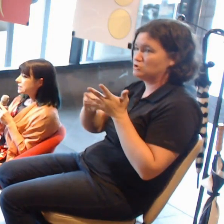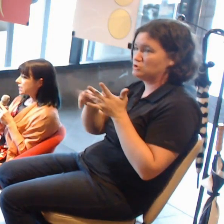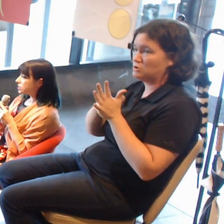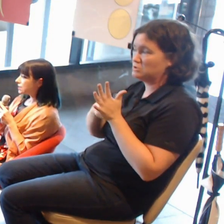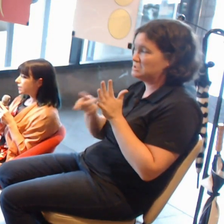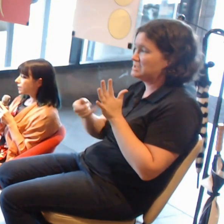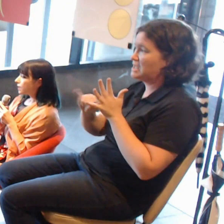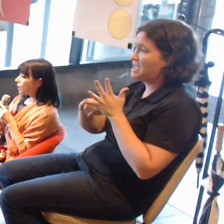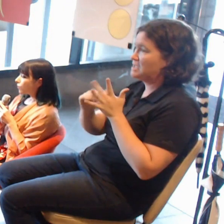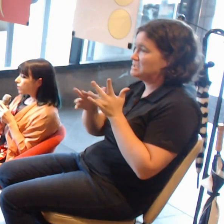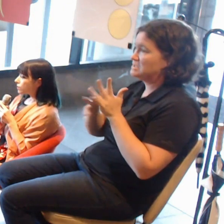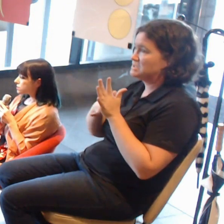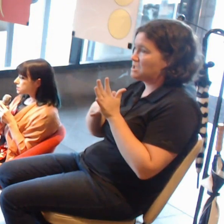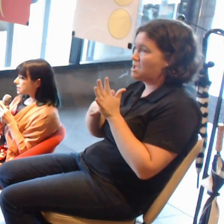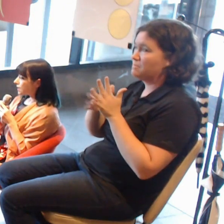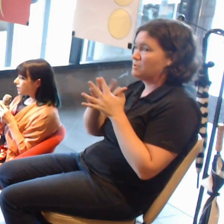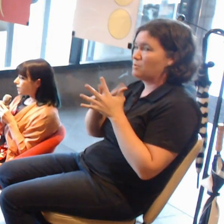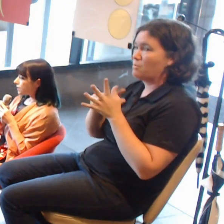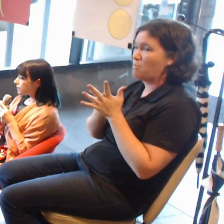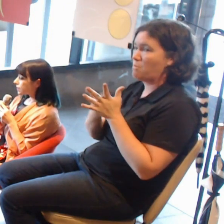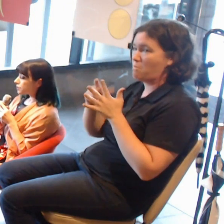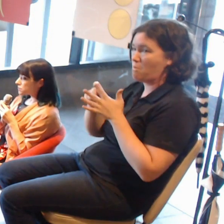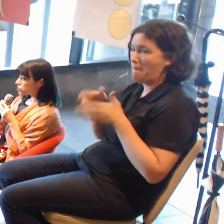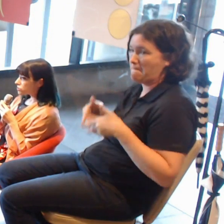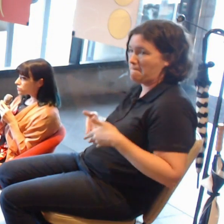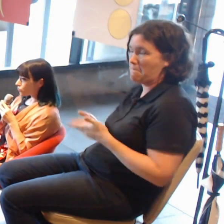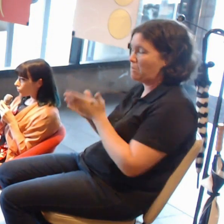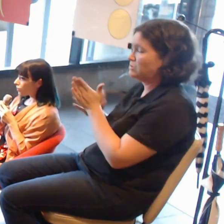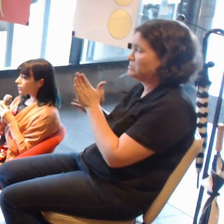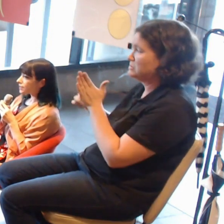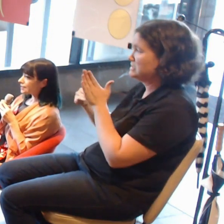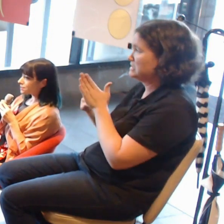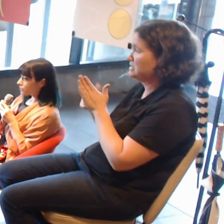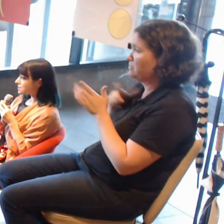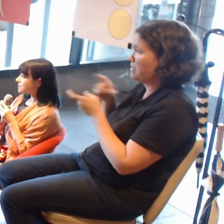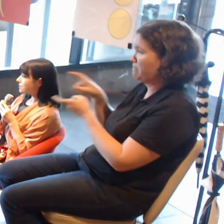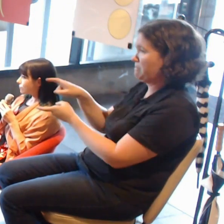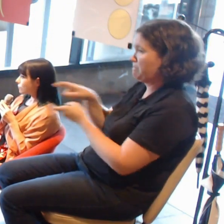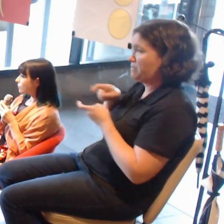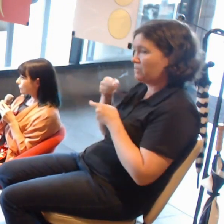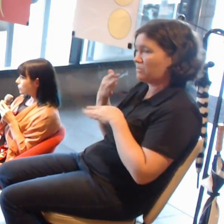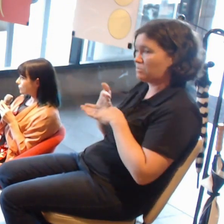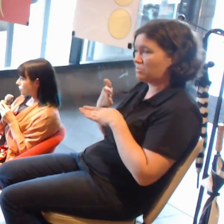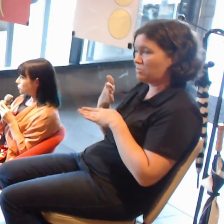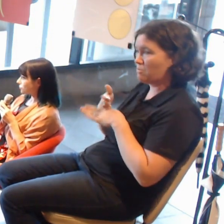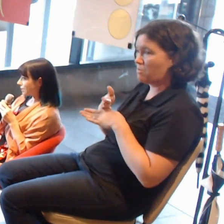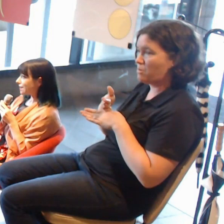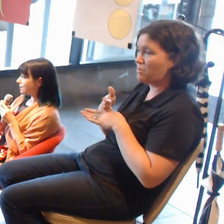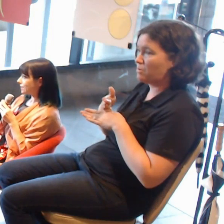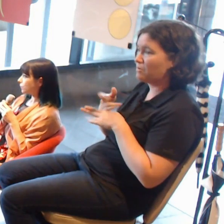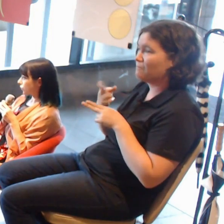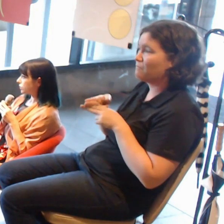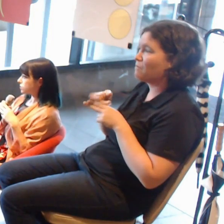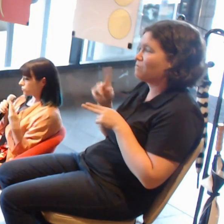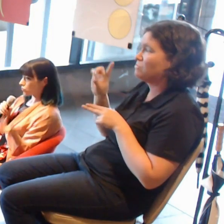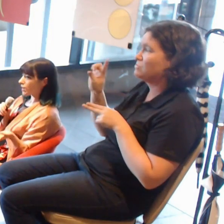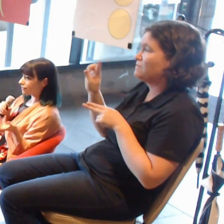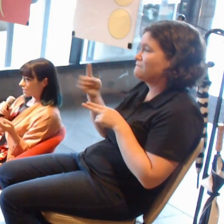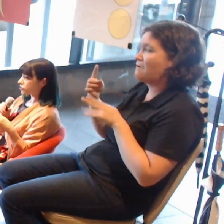was a commissioned work expressly for the first VR work to join the national collection.